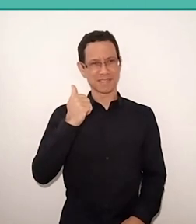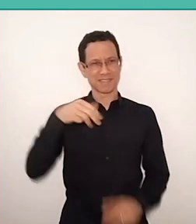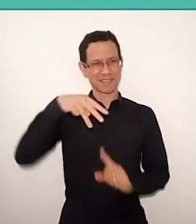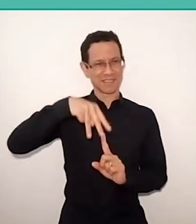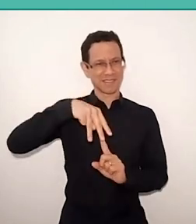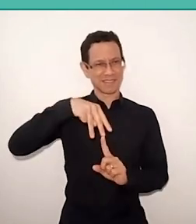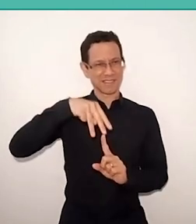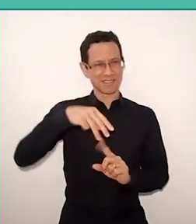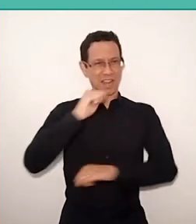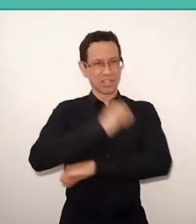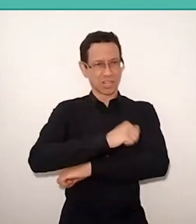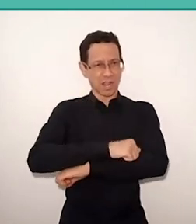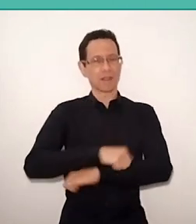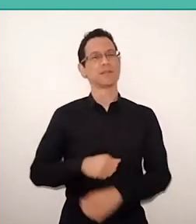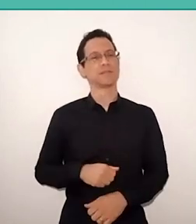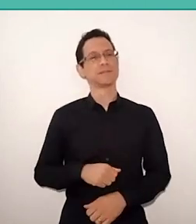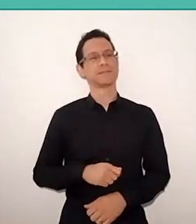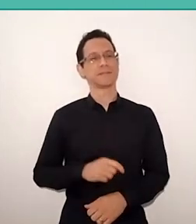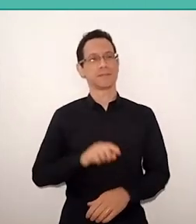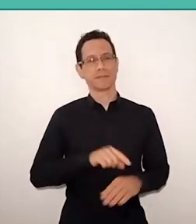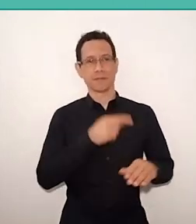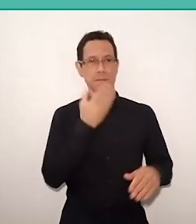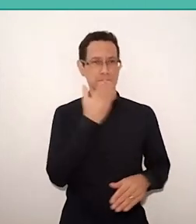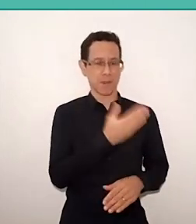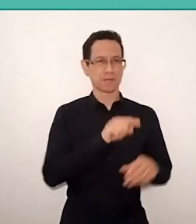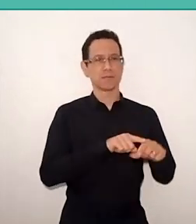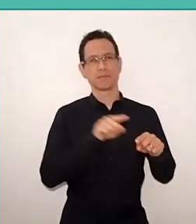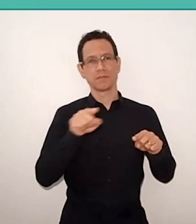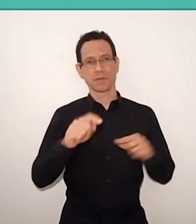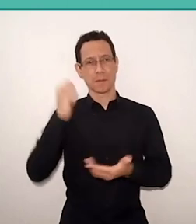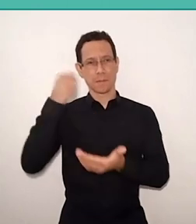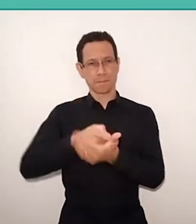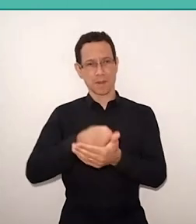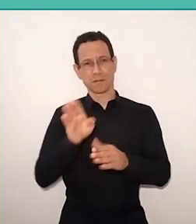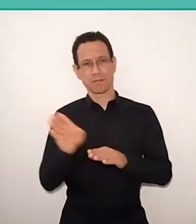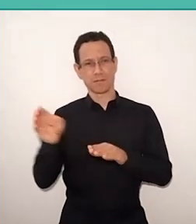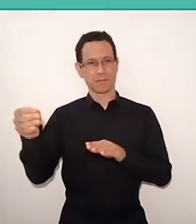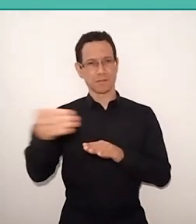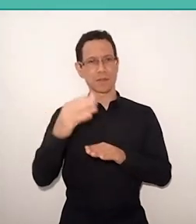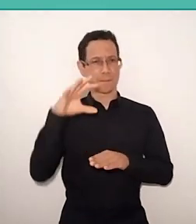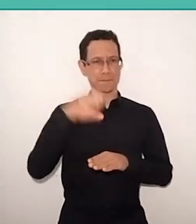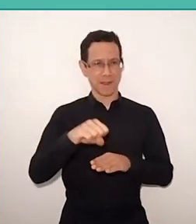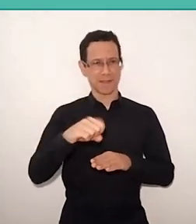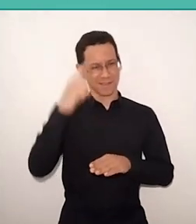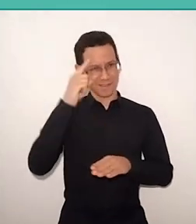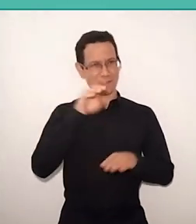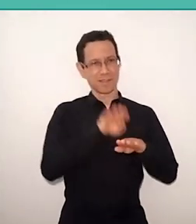advance more, pay, advance a little more and get the snack. And so we went. When we go a little further,